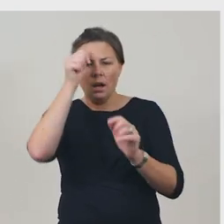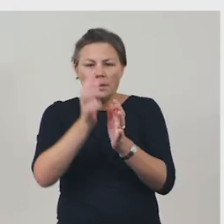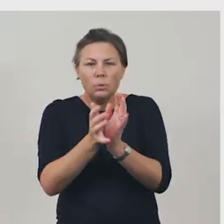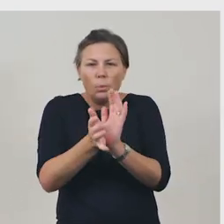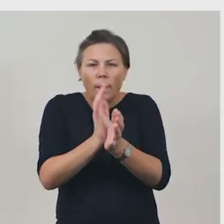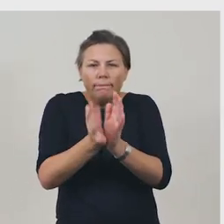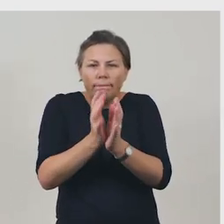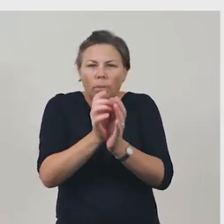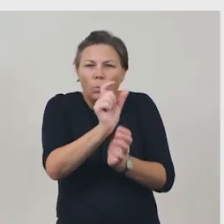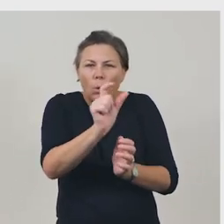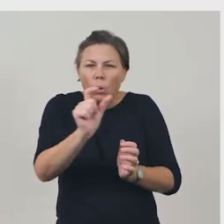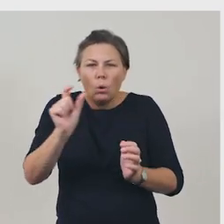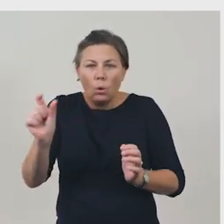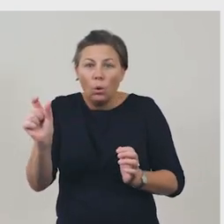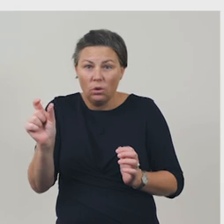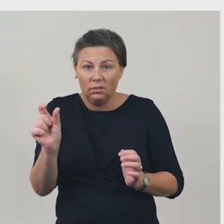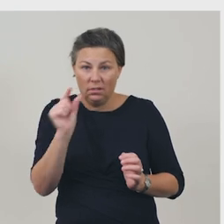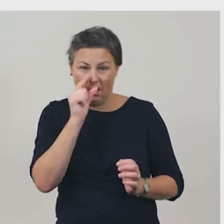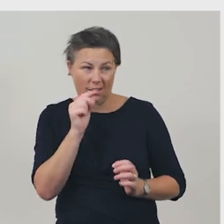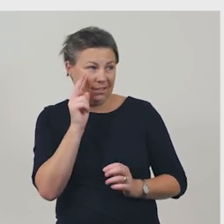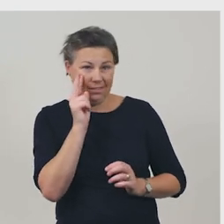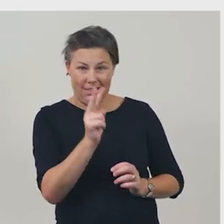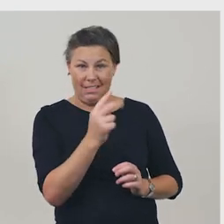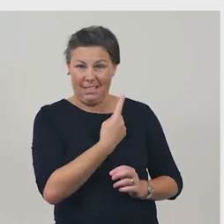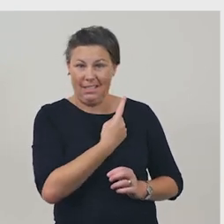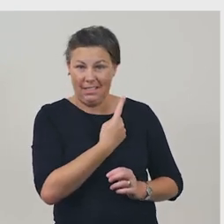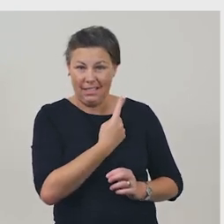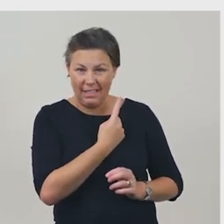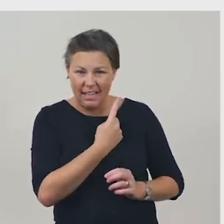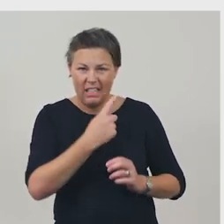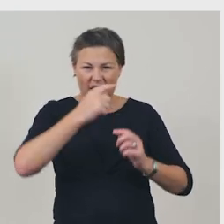there are a few techniques being used here. The text is very large,